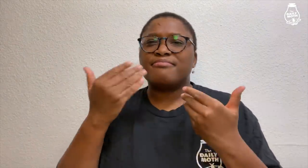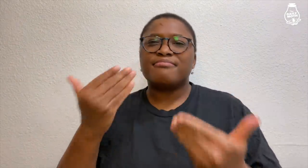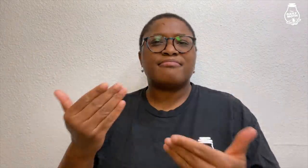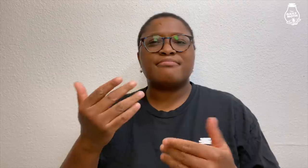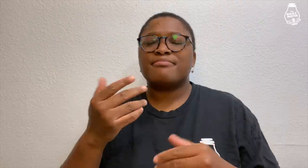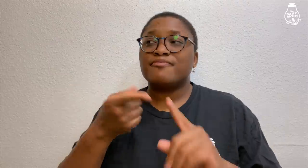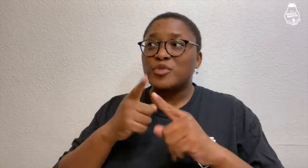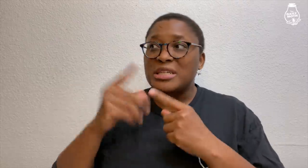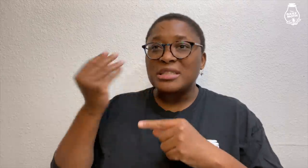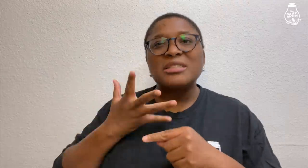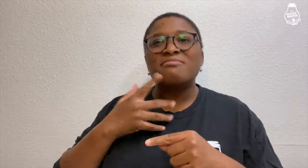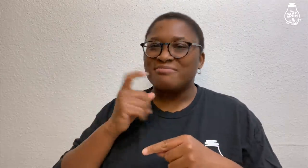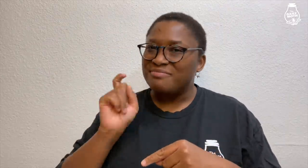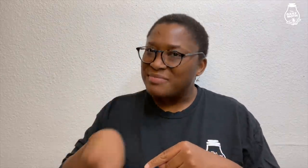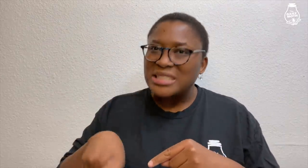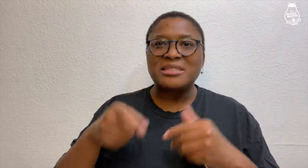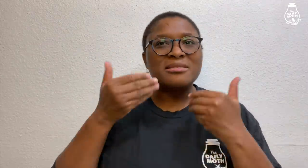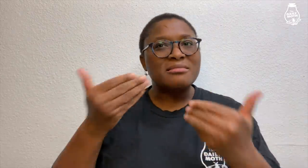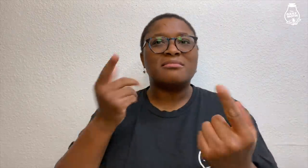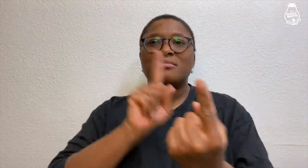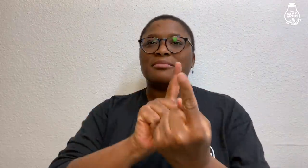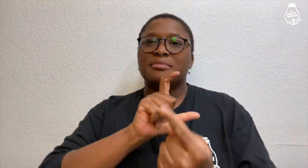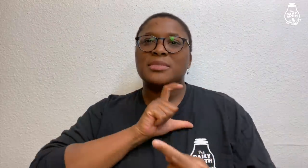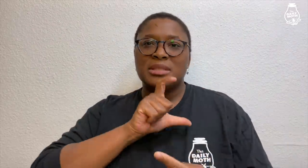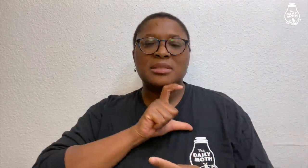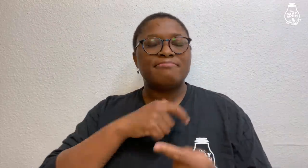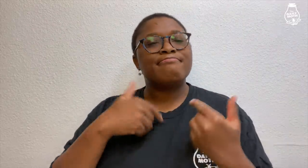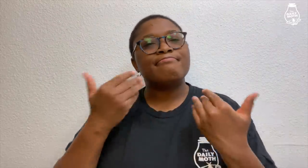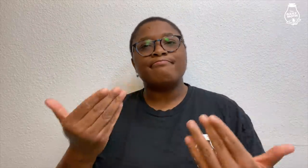A friend told me I had to go to the police,